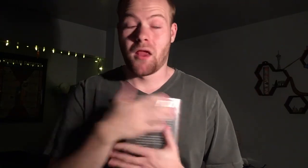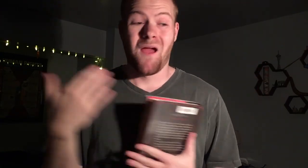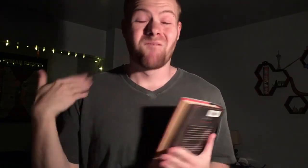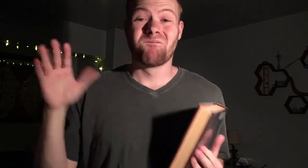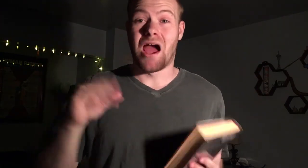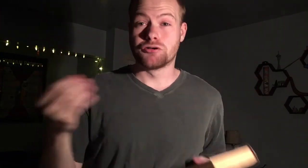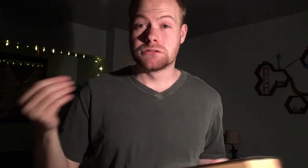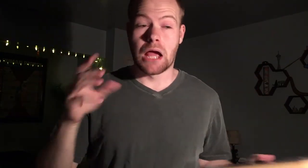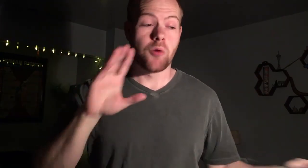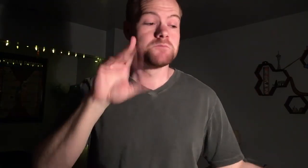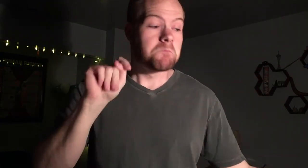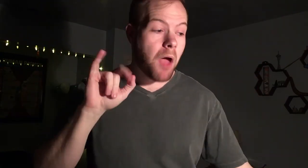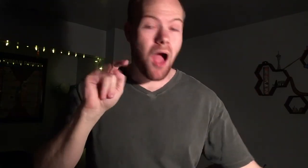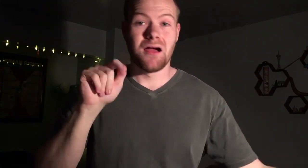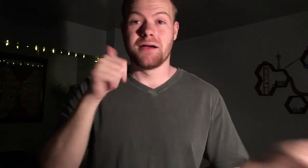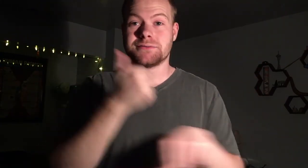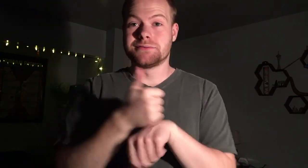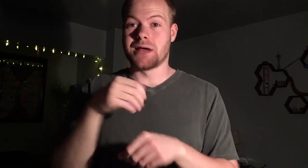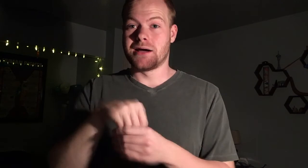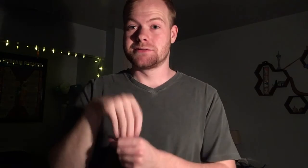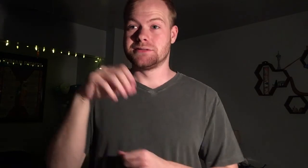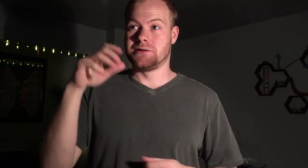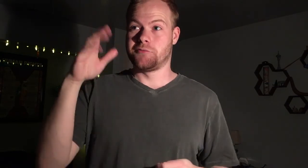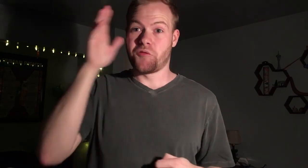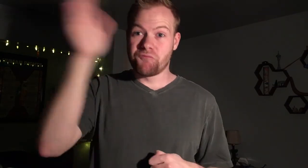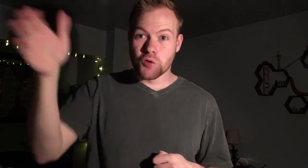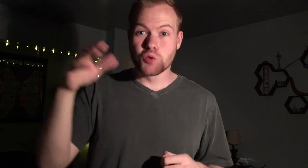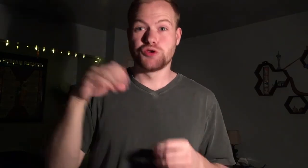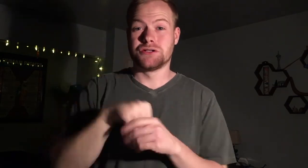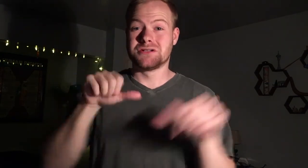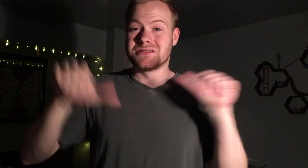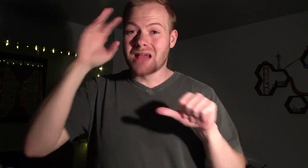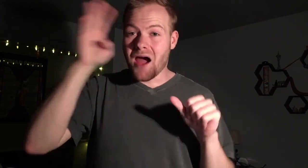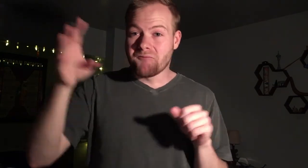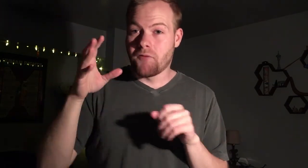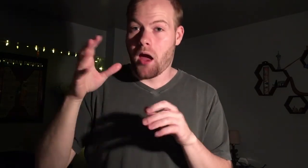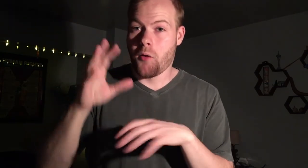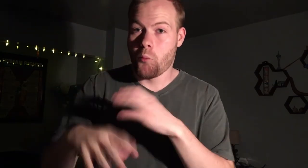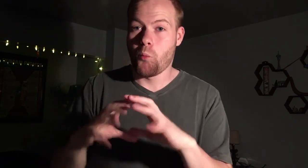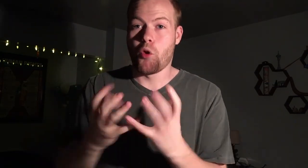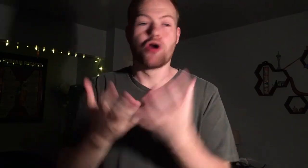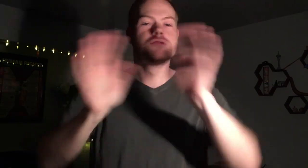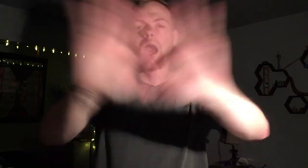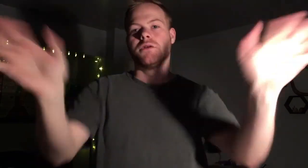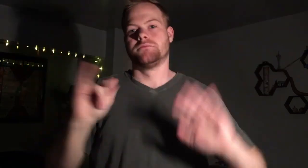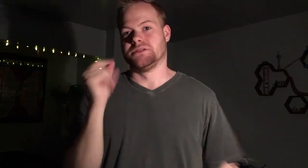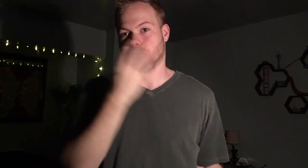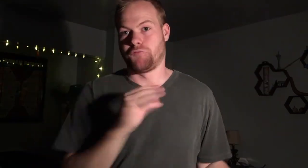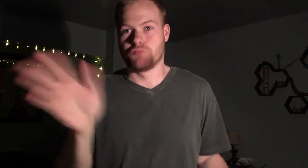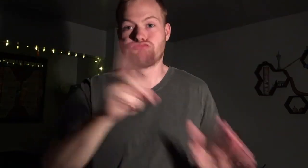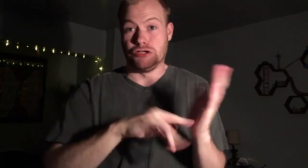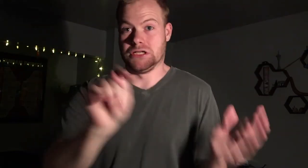A fairy tale, but it's set in the future, in a sci-fi world. It's beautiful. Read it.